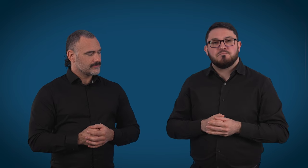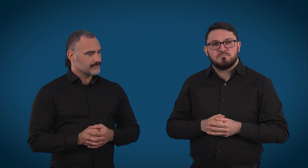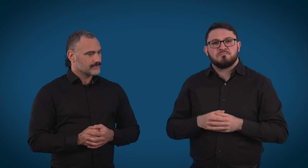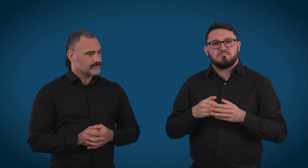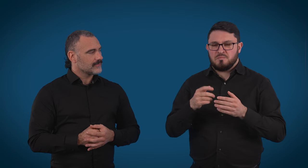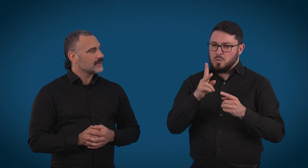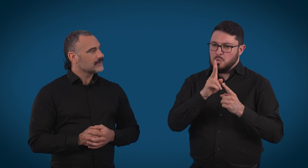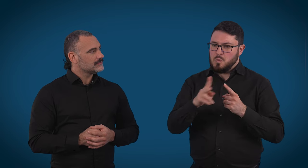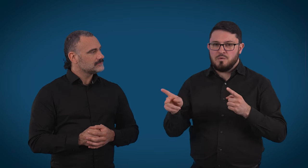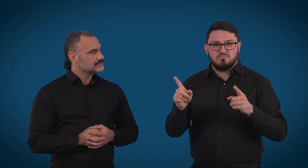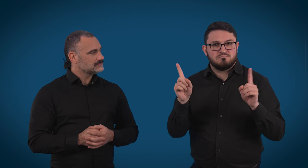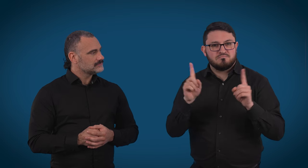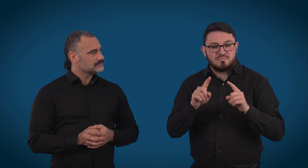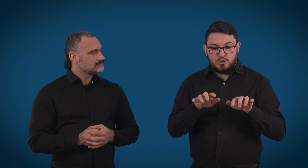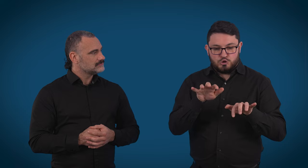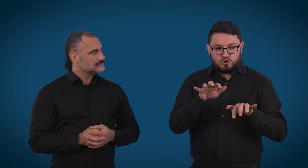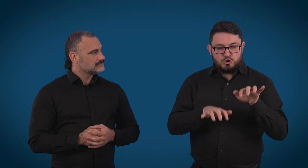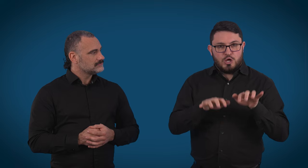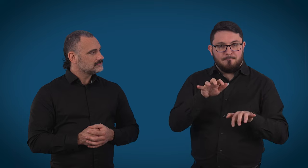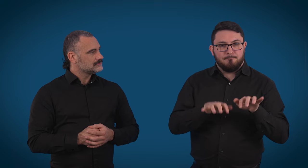Probably the most common is type and read,